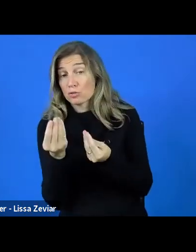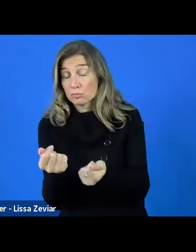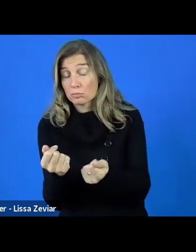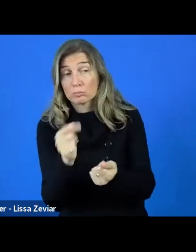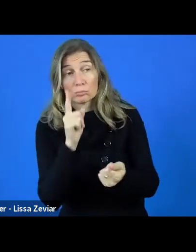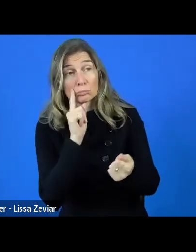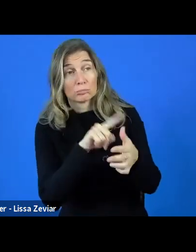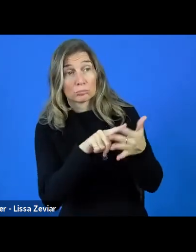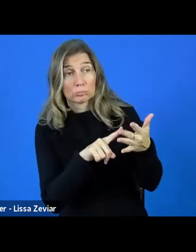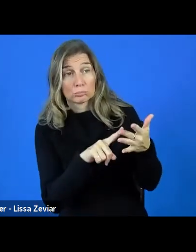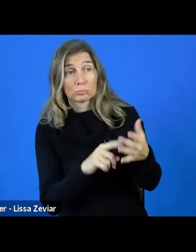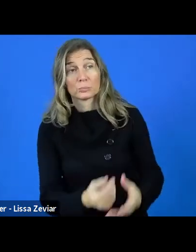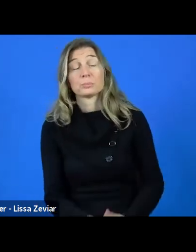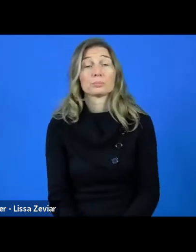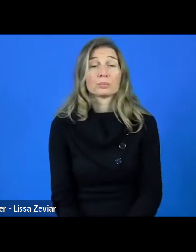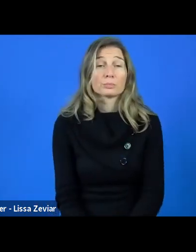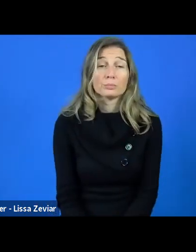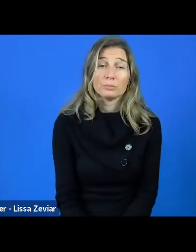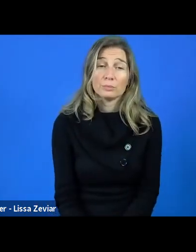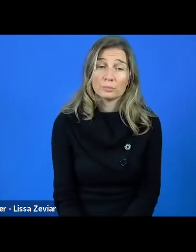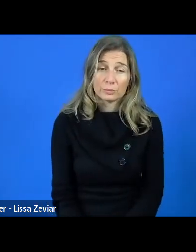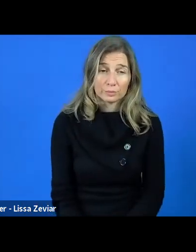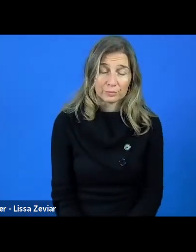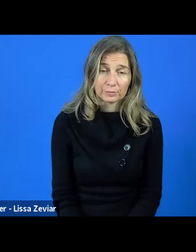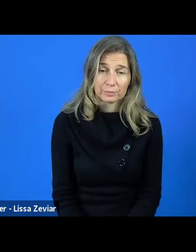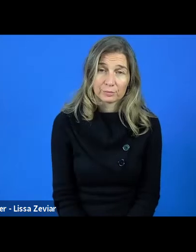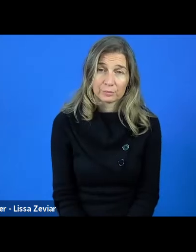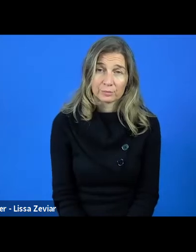I personally believe that we can fund our activities